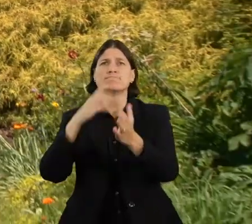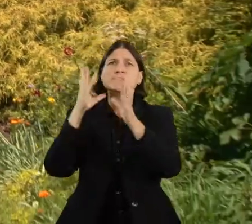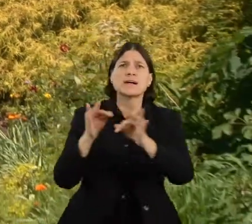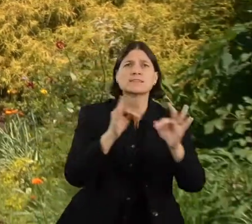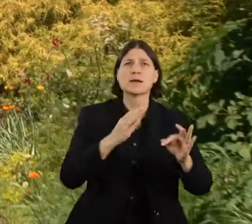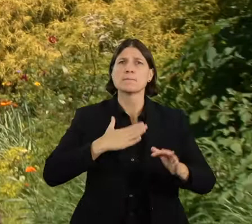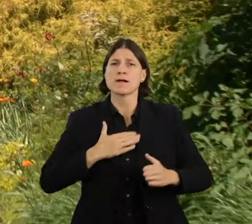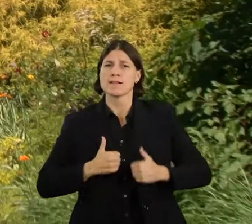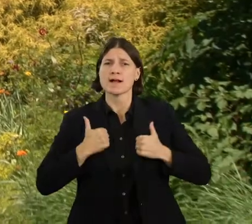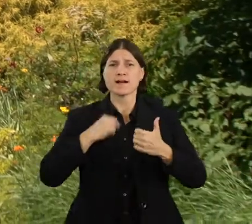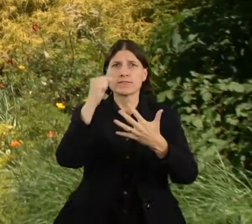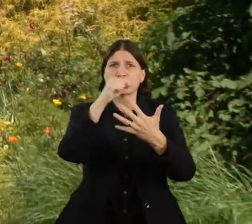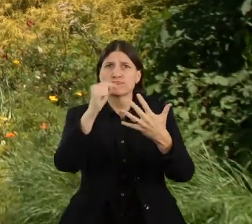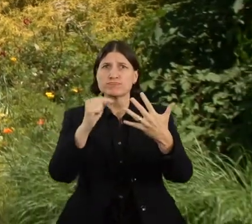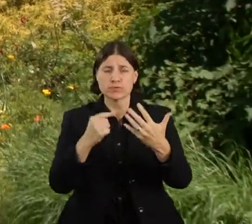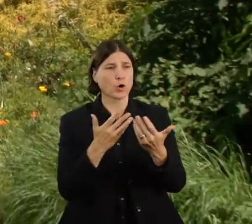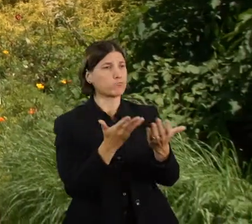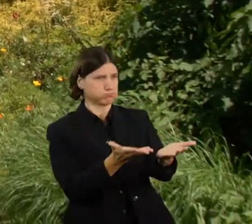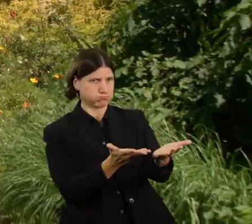that could affect that person’s life.